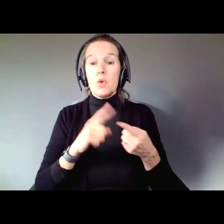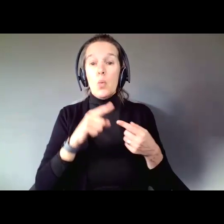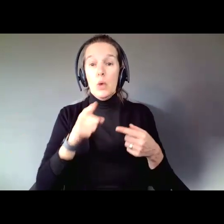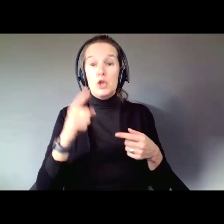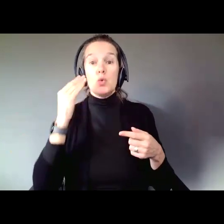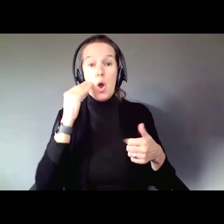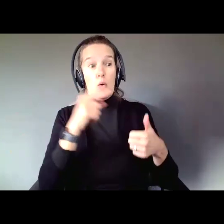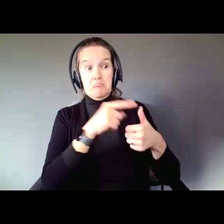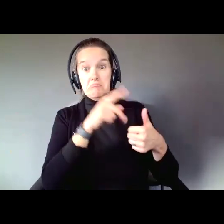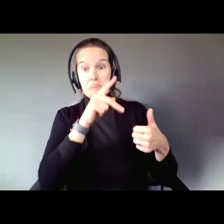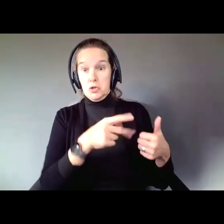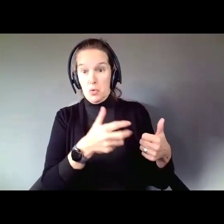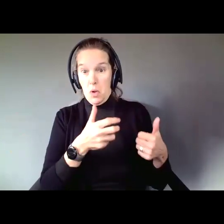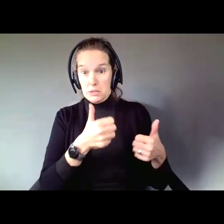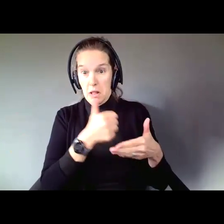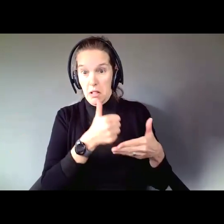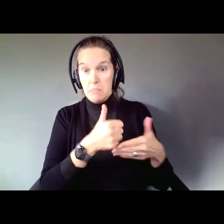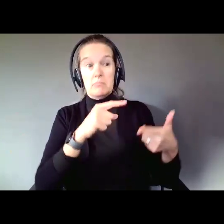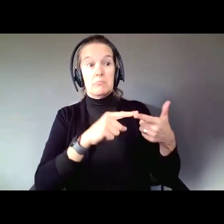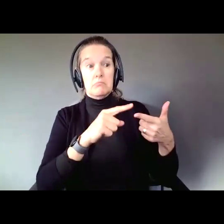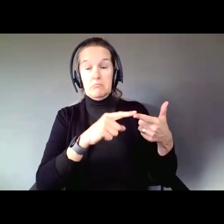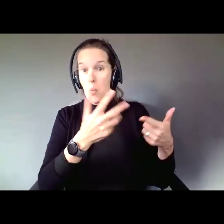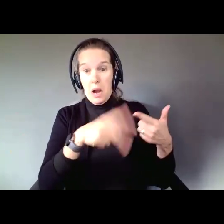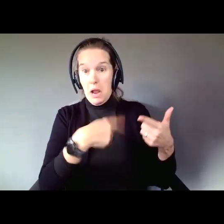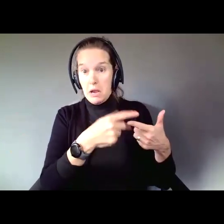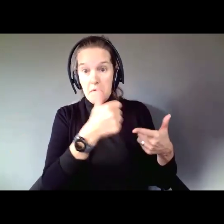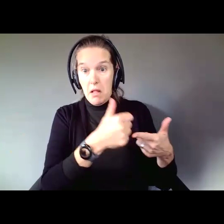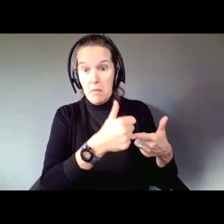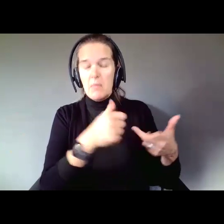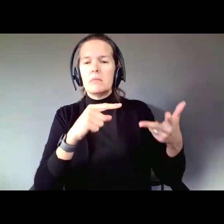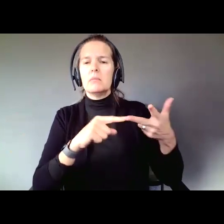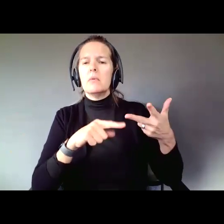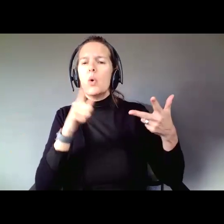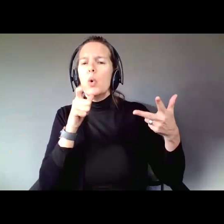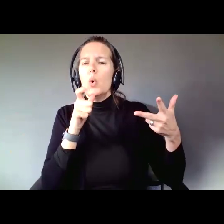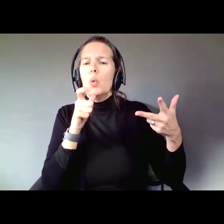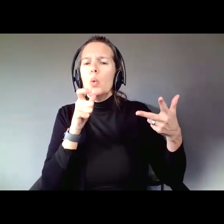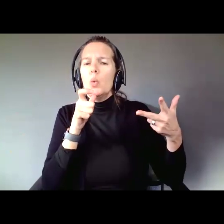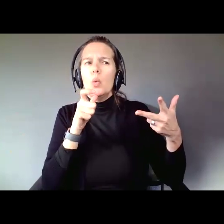certain place and the kind of help they want, the next thing to know is who. Who can help you? Who is in that person's life? Who has worked with that person before?